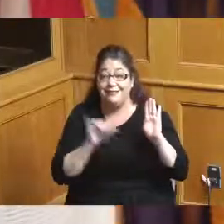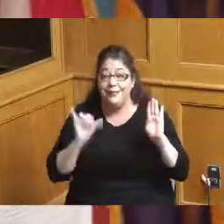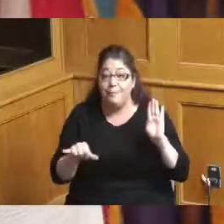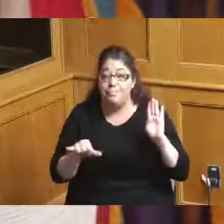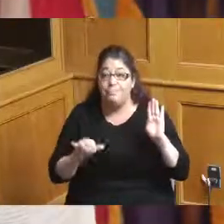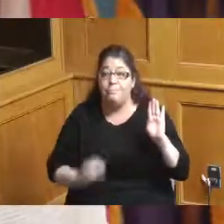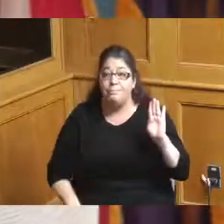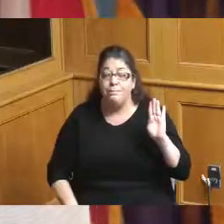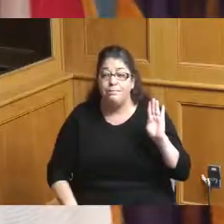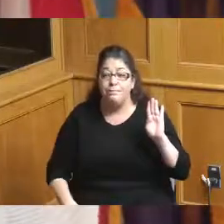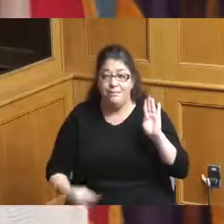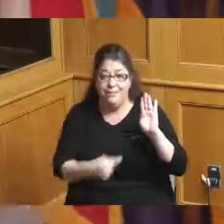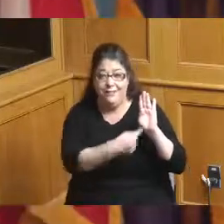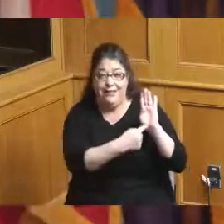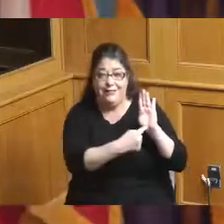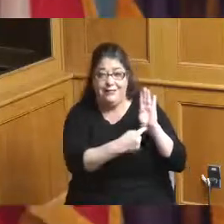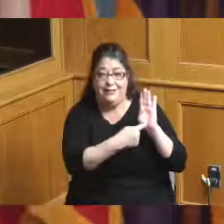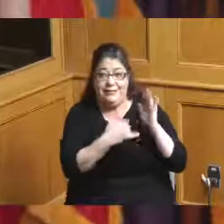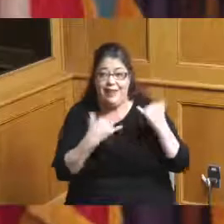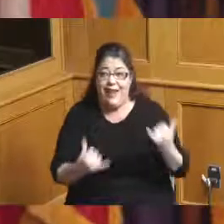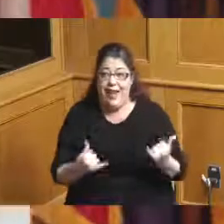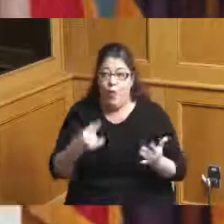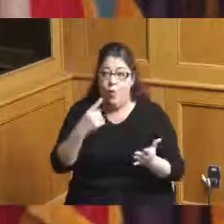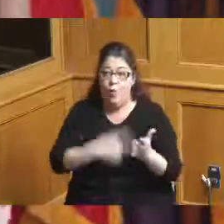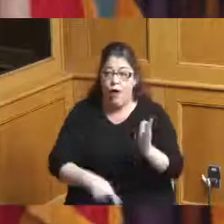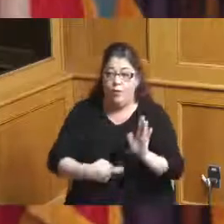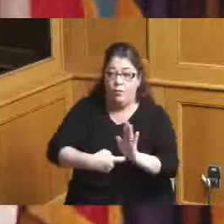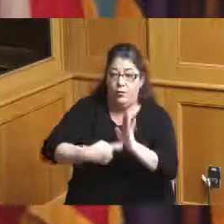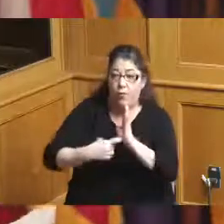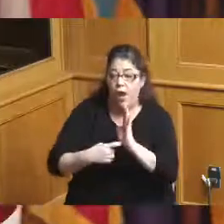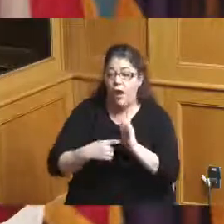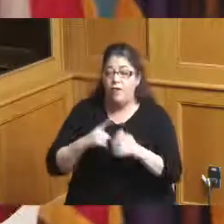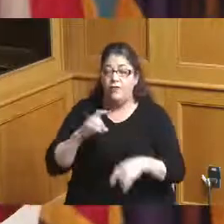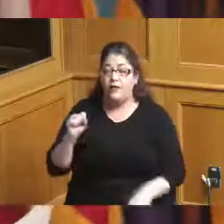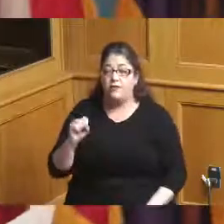where the rubber meet the road and this is what I got a problem with the scope of work so I don't